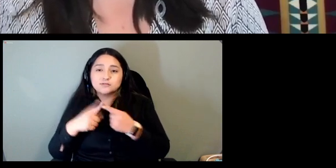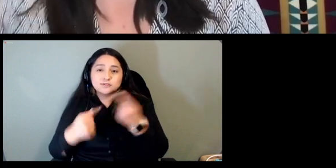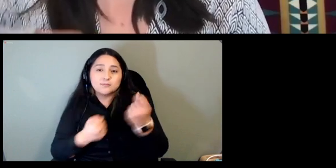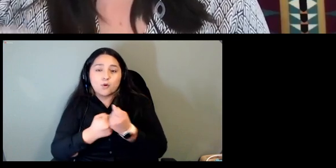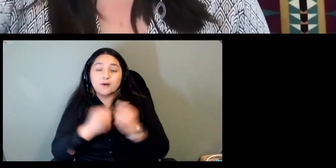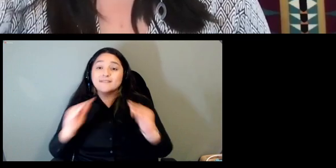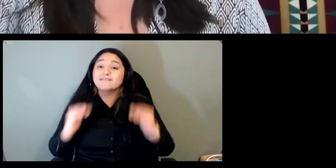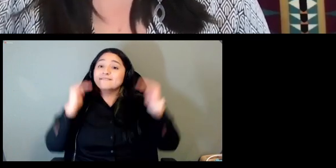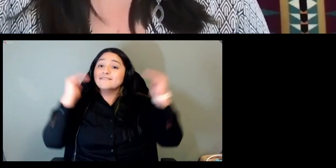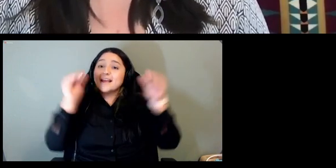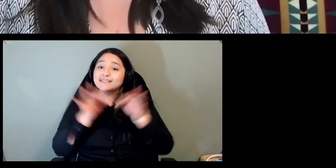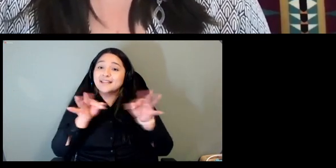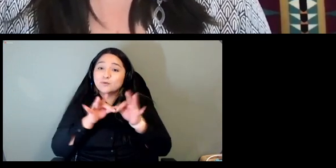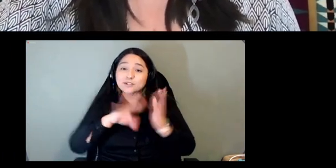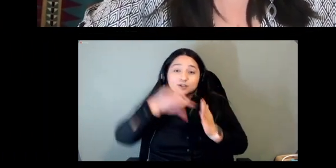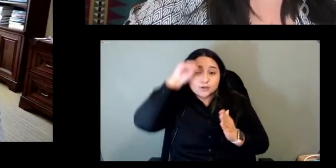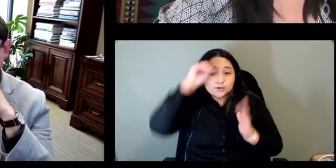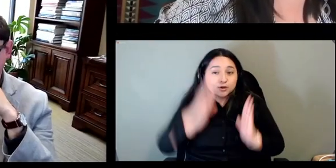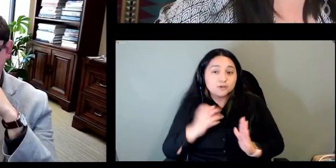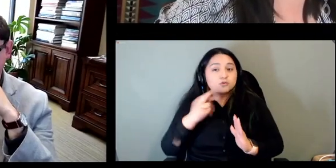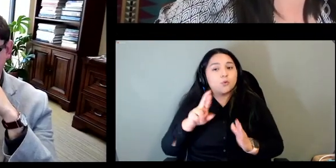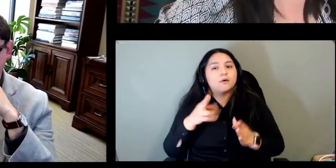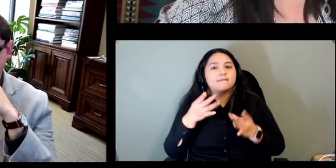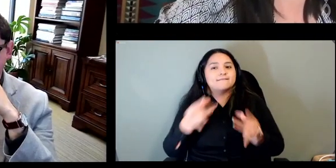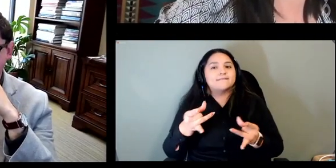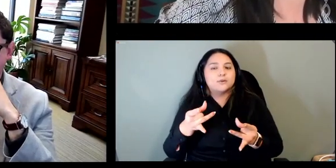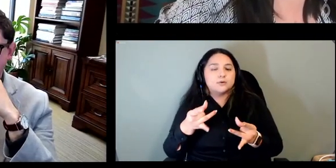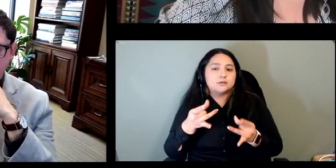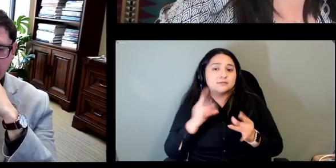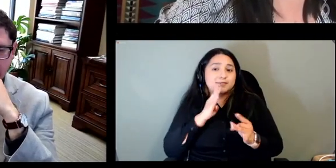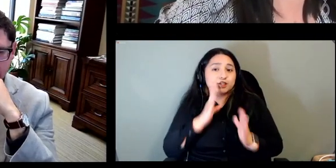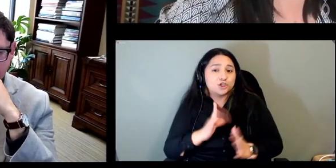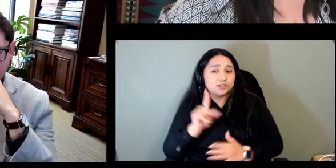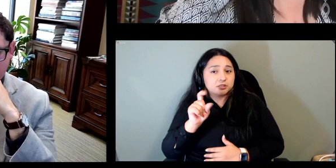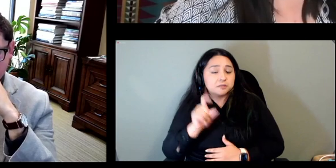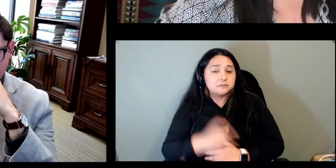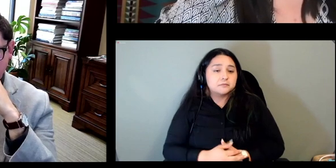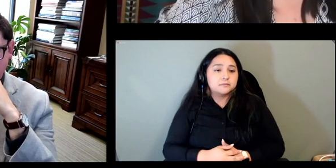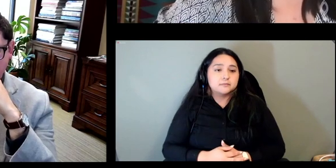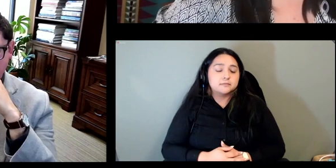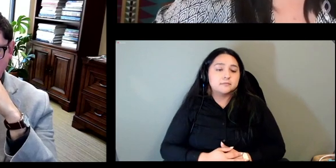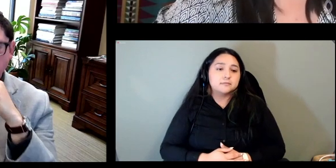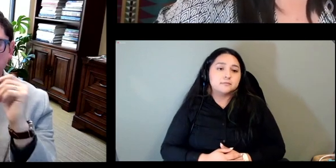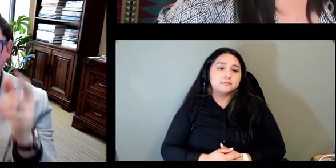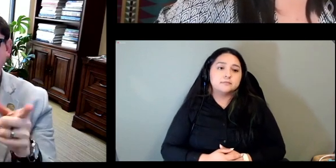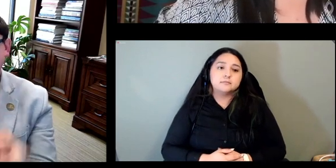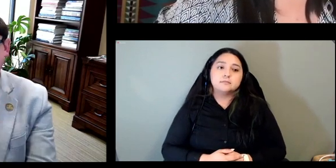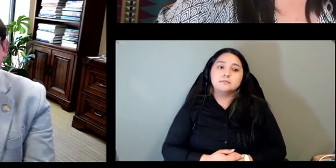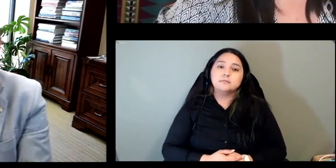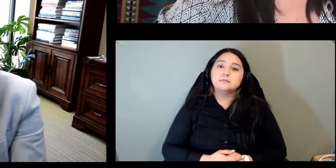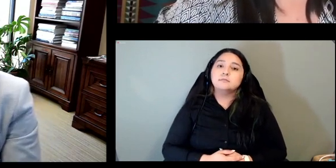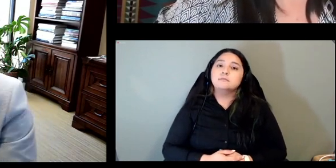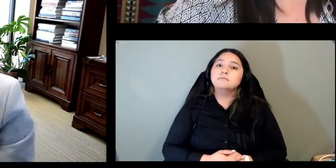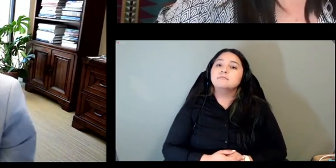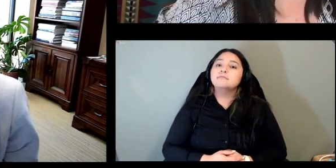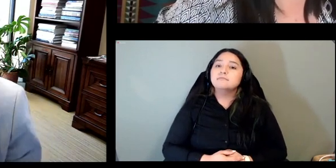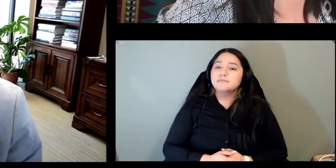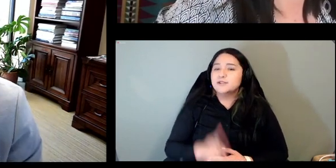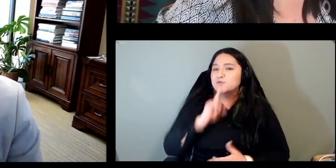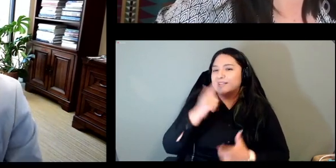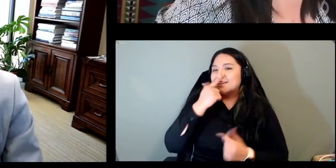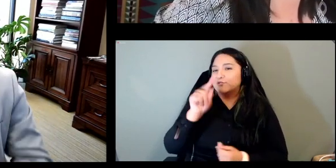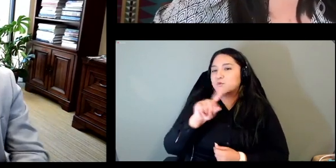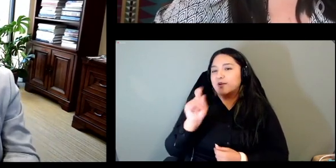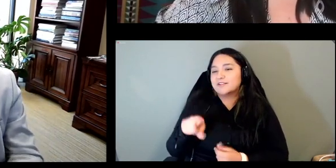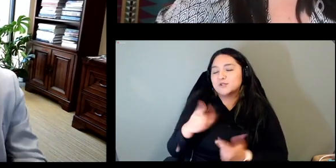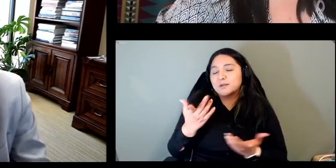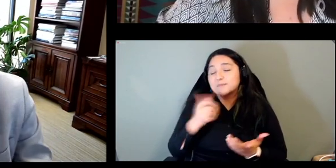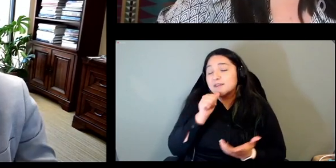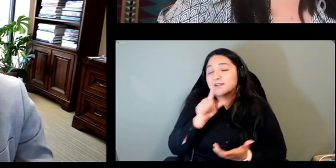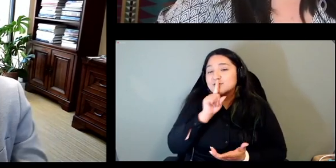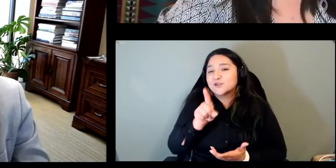that's a really interesting question and i'm not really sure that the answer to it is fully